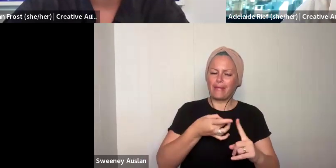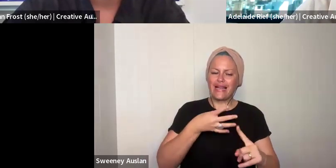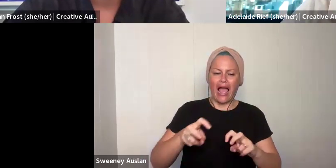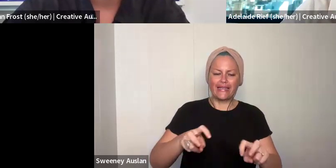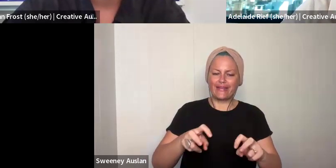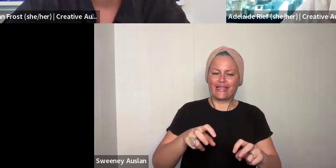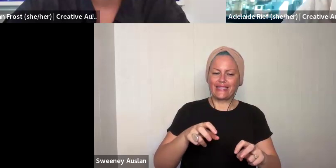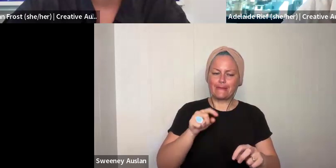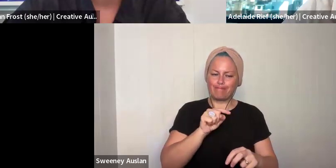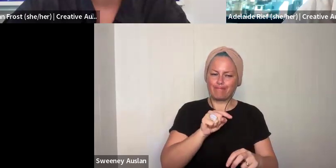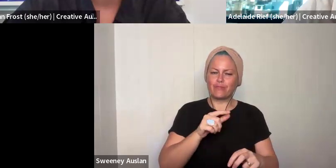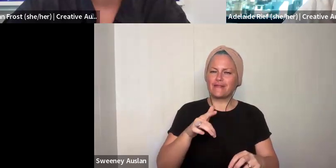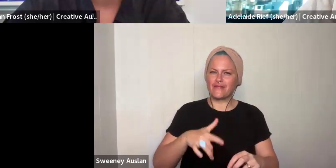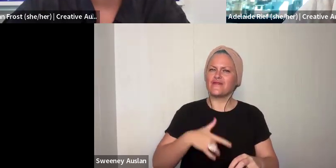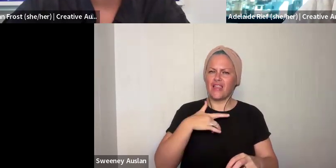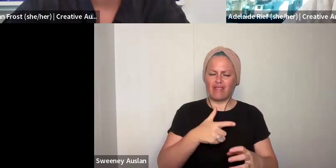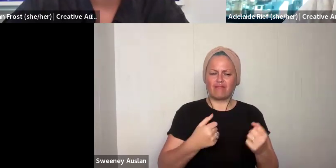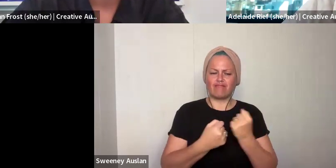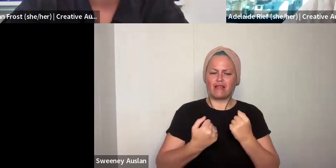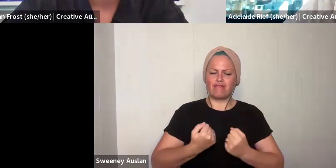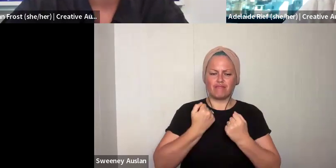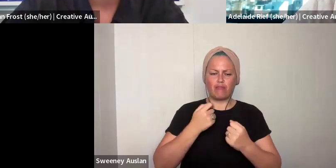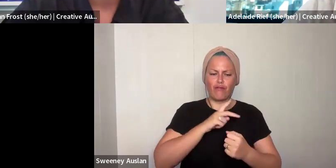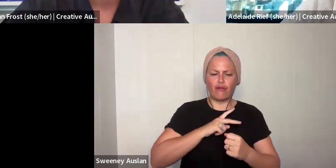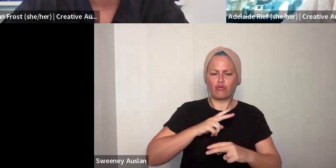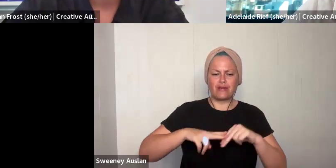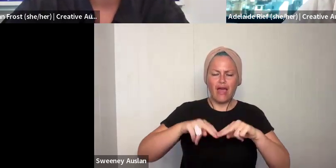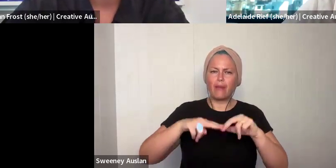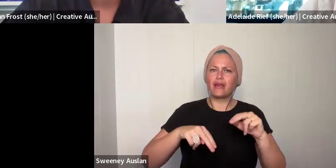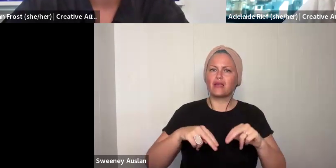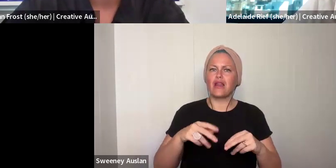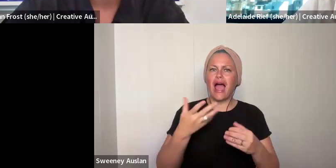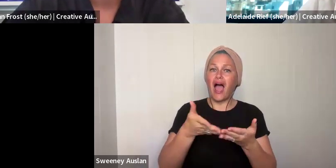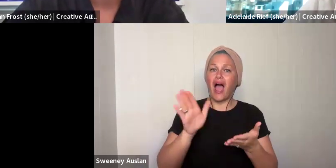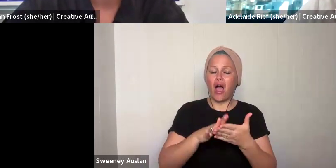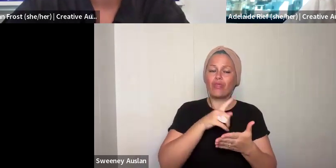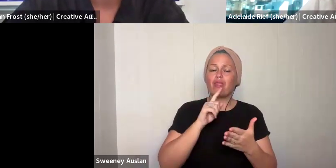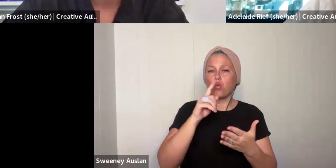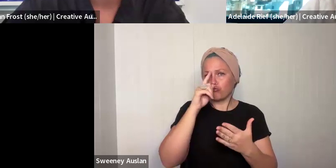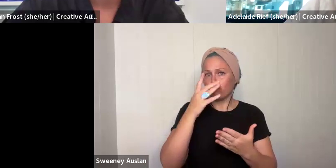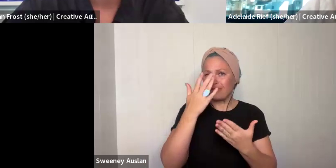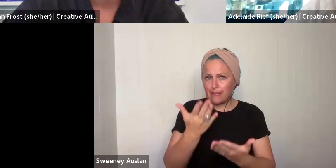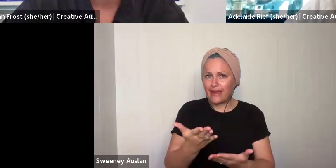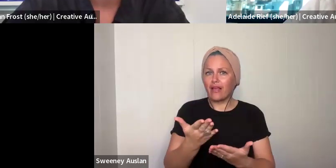why this program is right for them and why their particular activities in the program field would support the professional